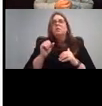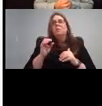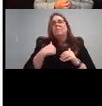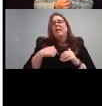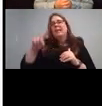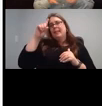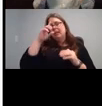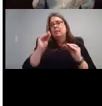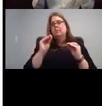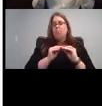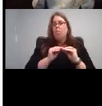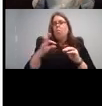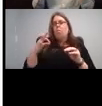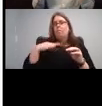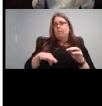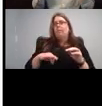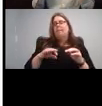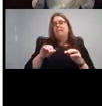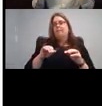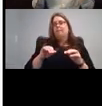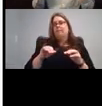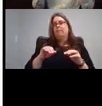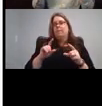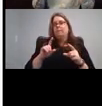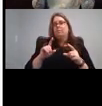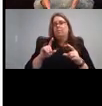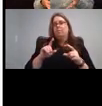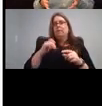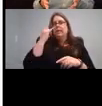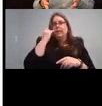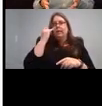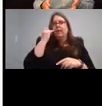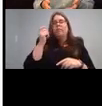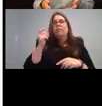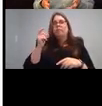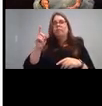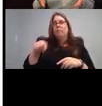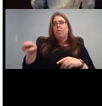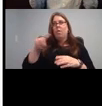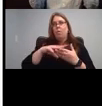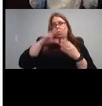more productive to if they're going to be learning some ASL to